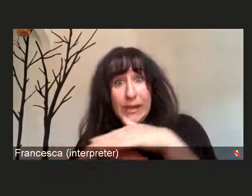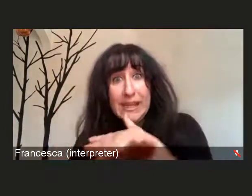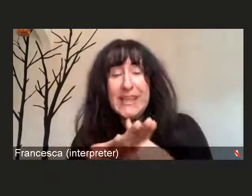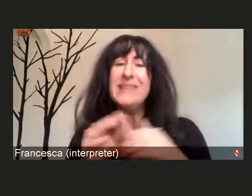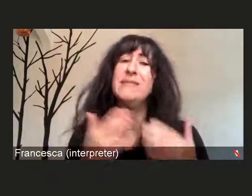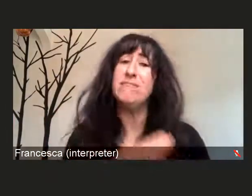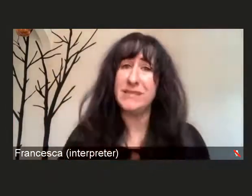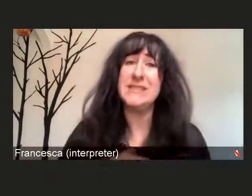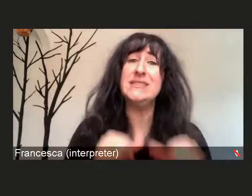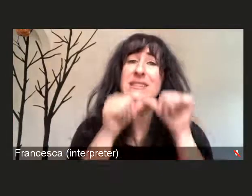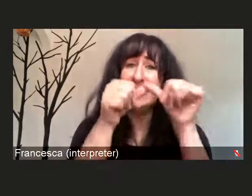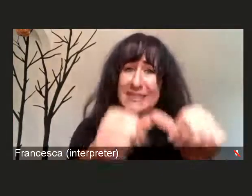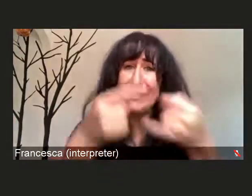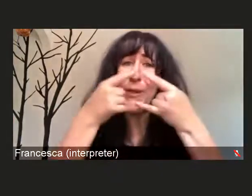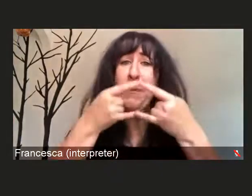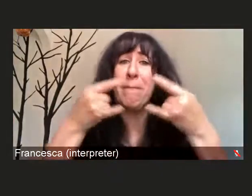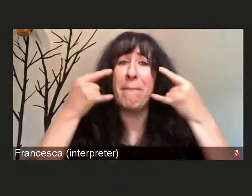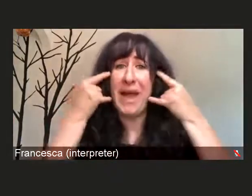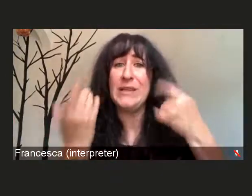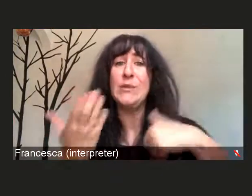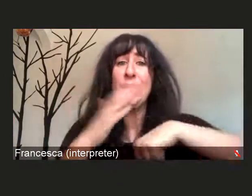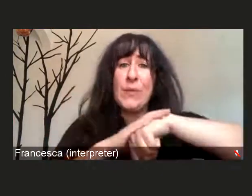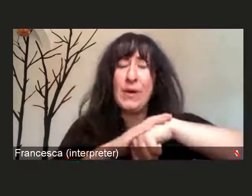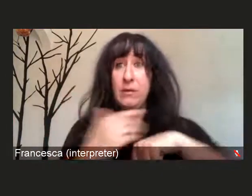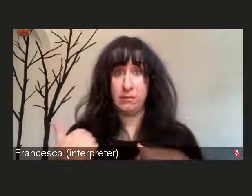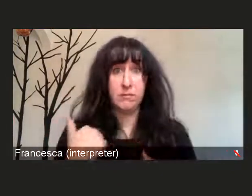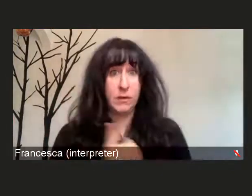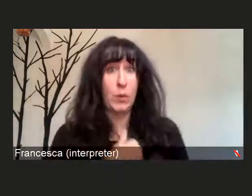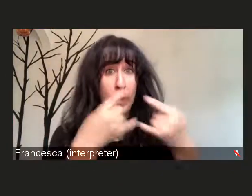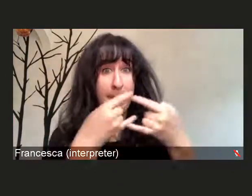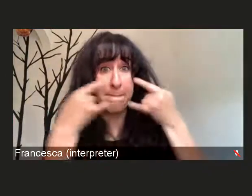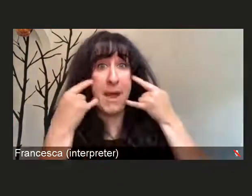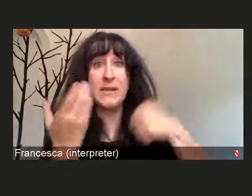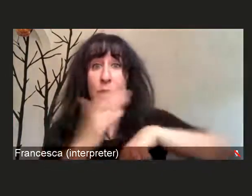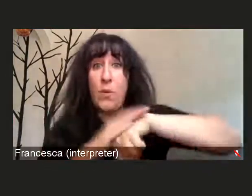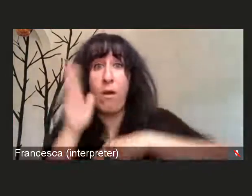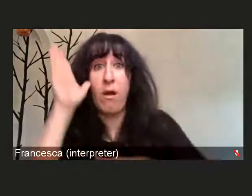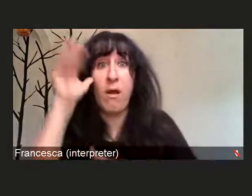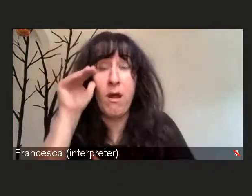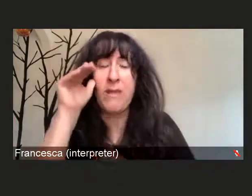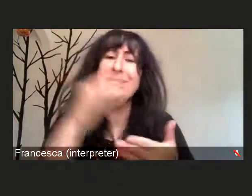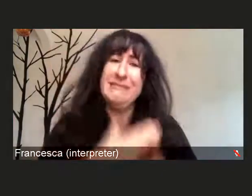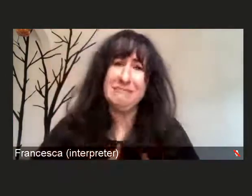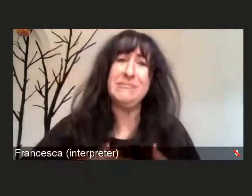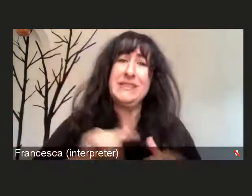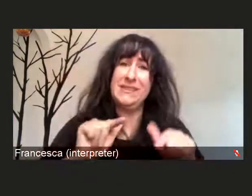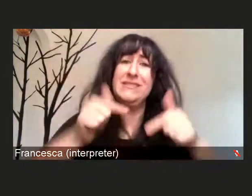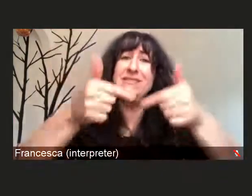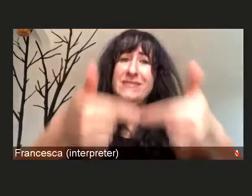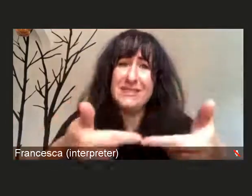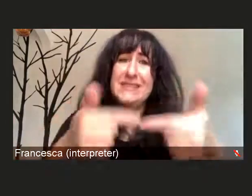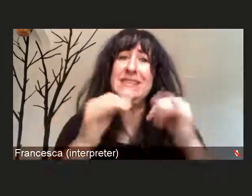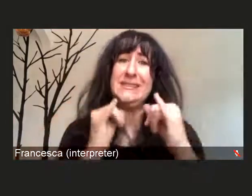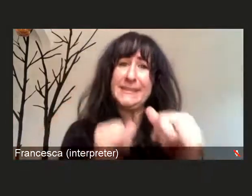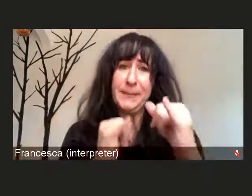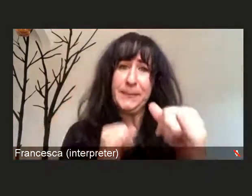As we wear a mask to protect ourselves, we want you to protect yourself and protect us as well.